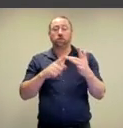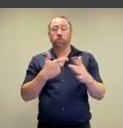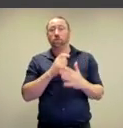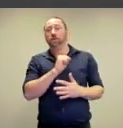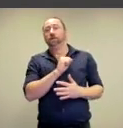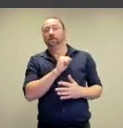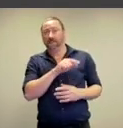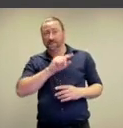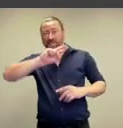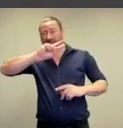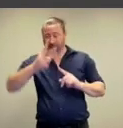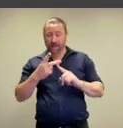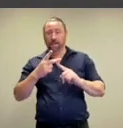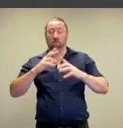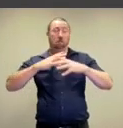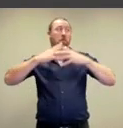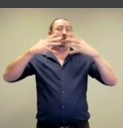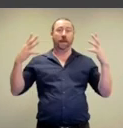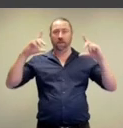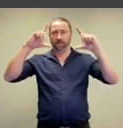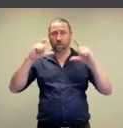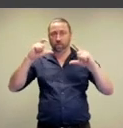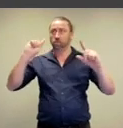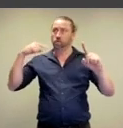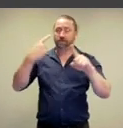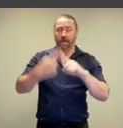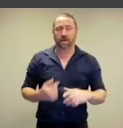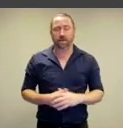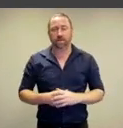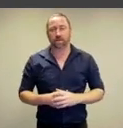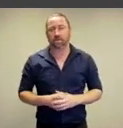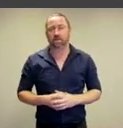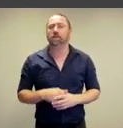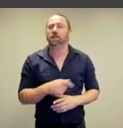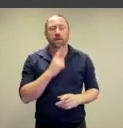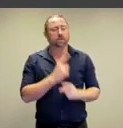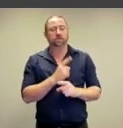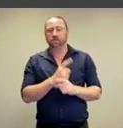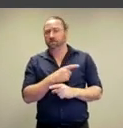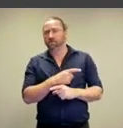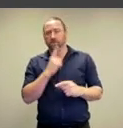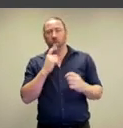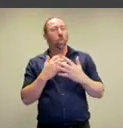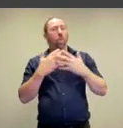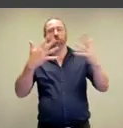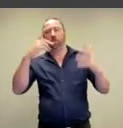this was Tunick's second largest